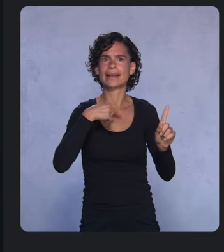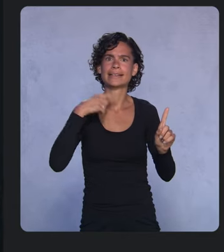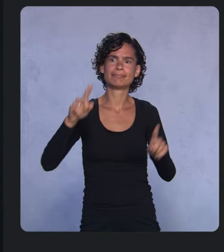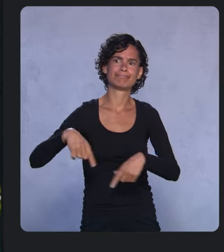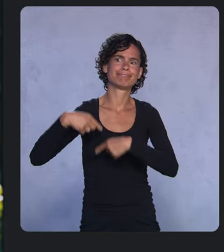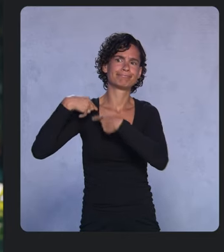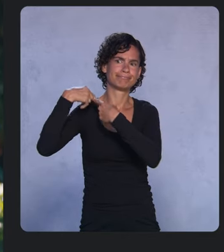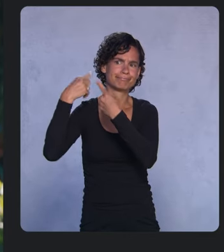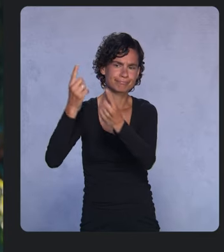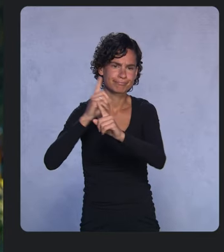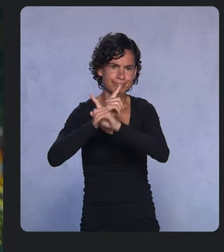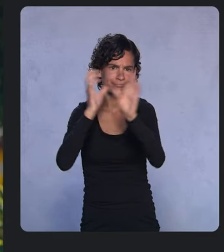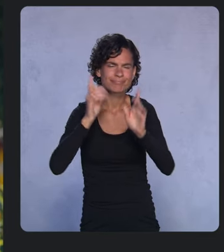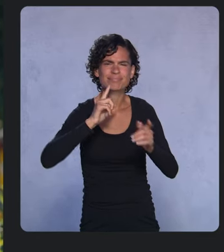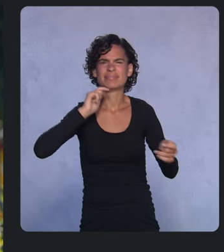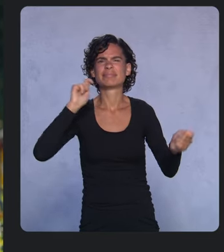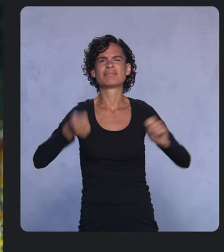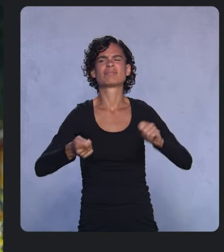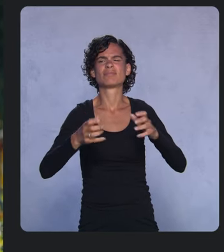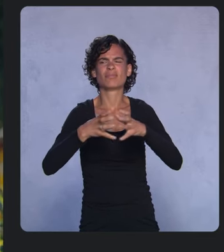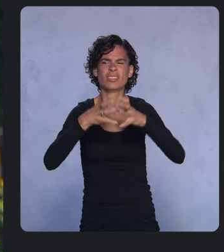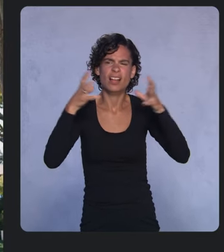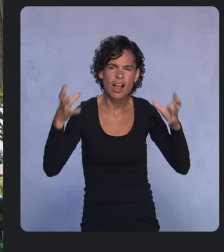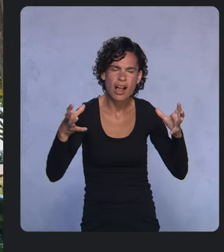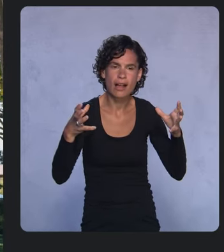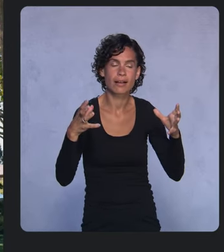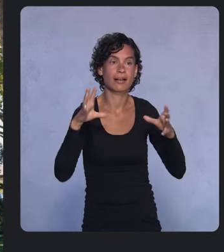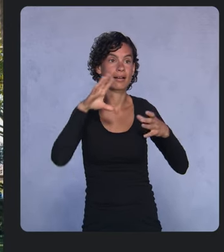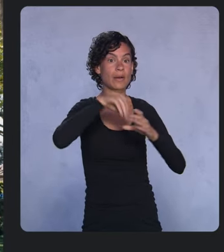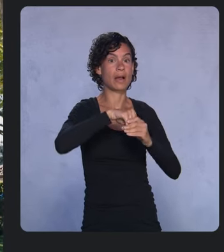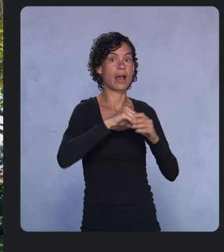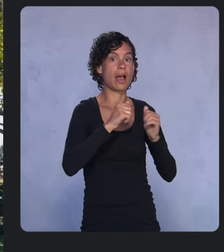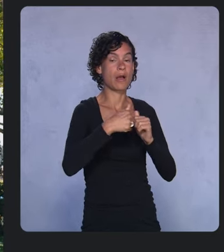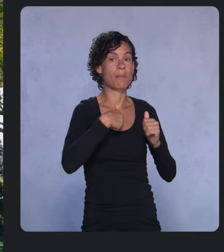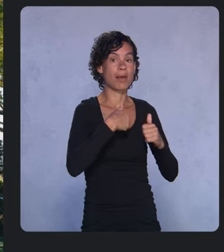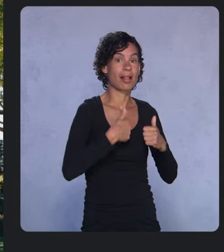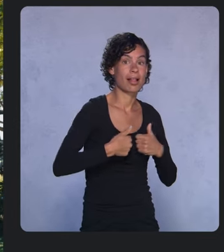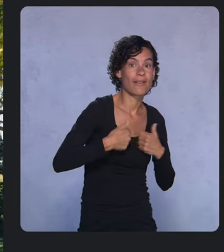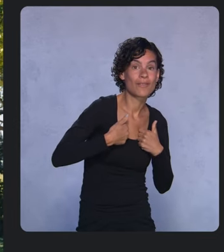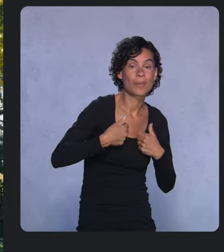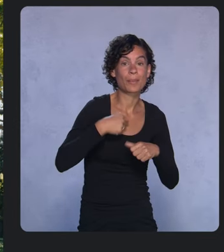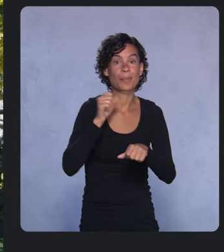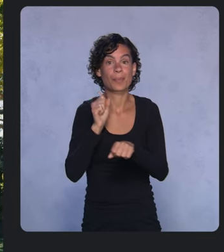It’s changed so much, including how we live, work and interact with others.